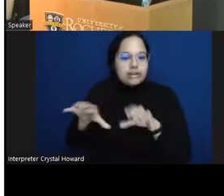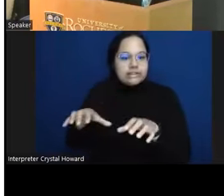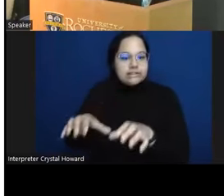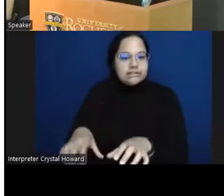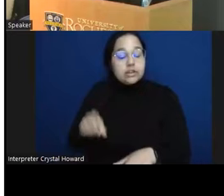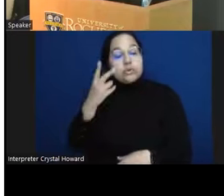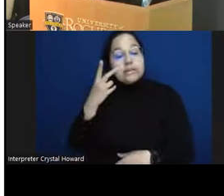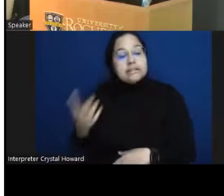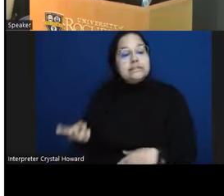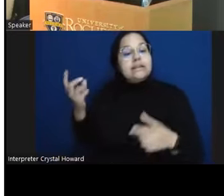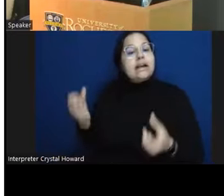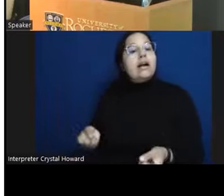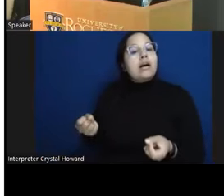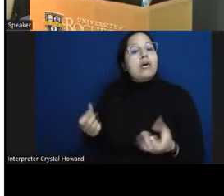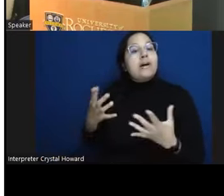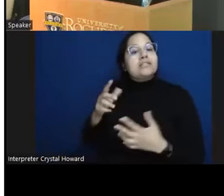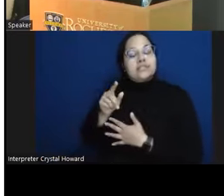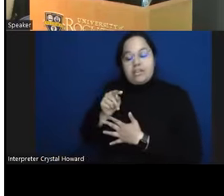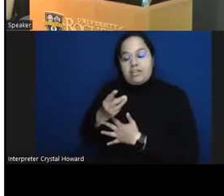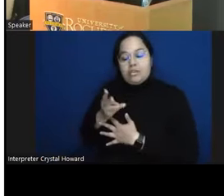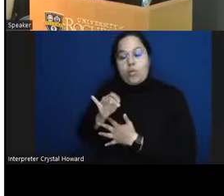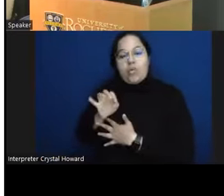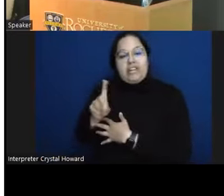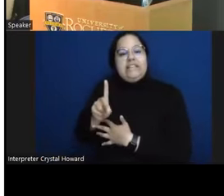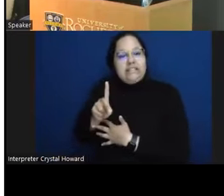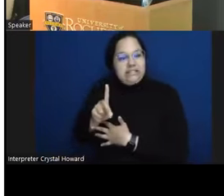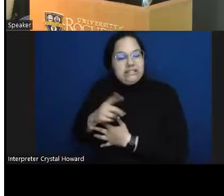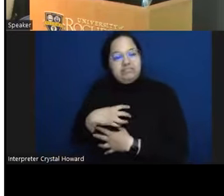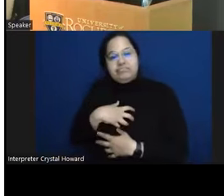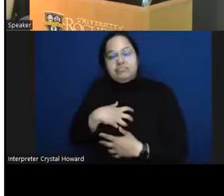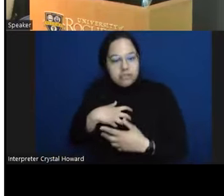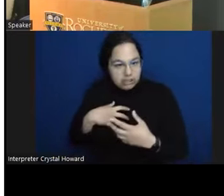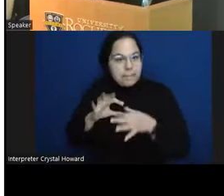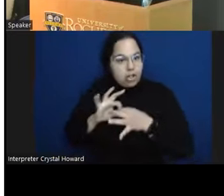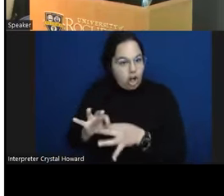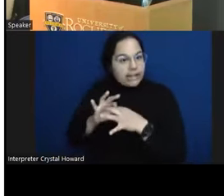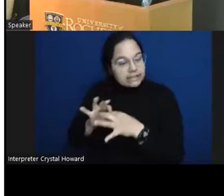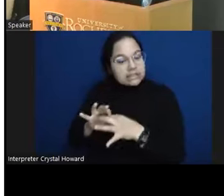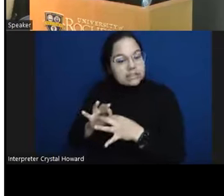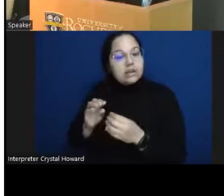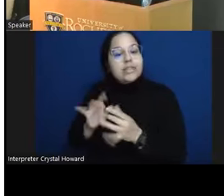were feeling with the lighter colors being feeling less belonging right so higher lighter colors are